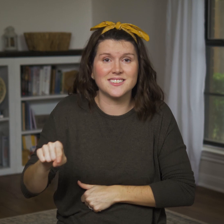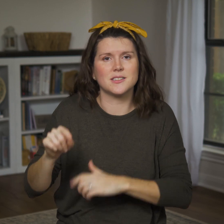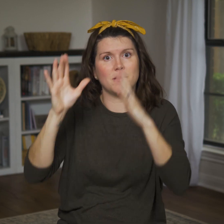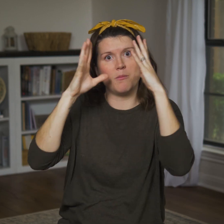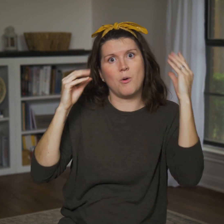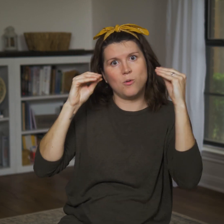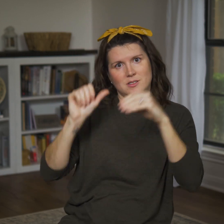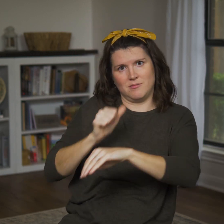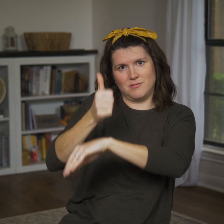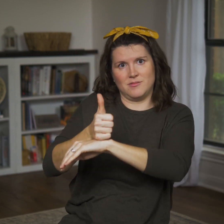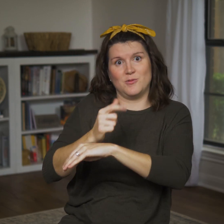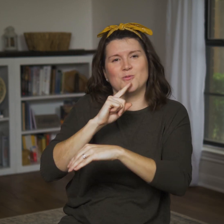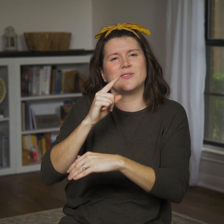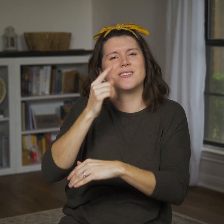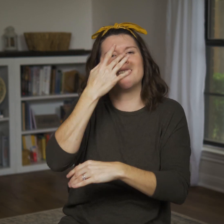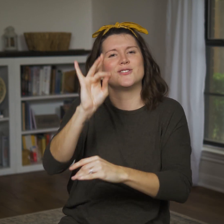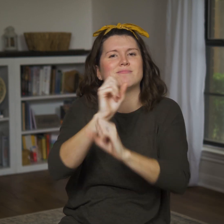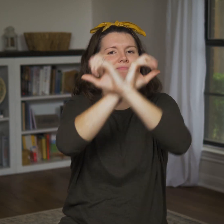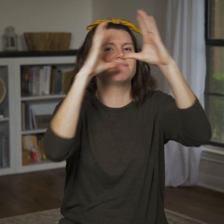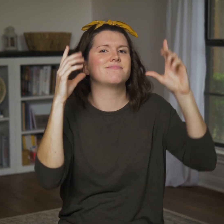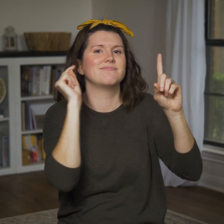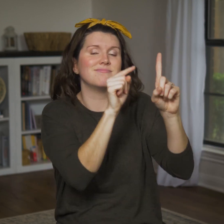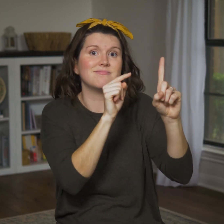Then Moses sets up an interesting image;